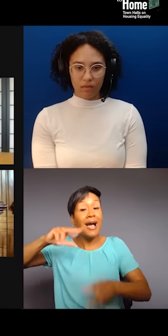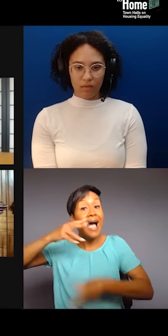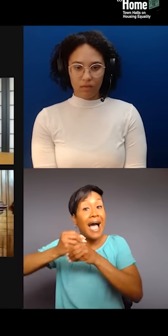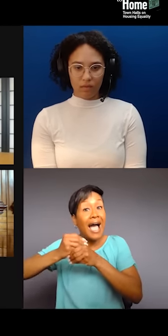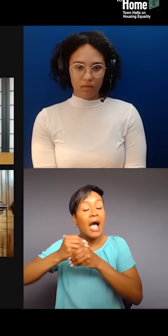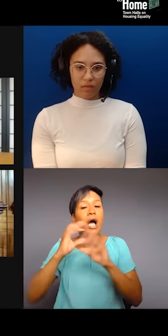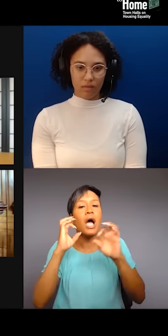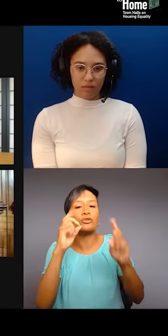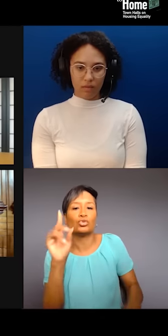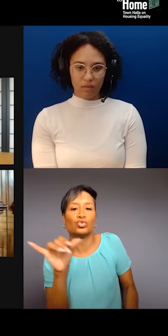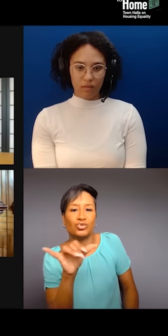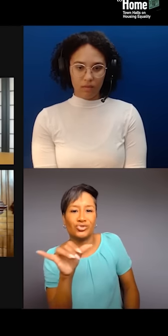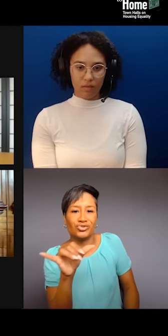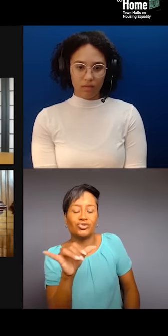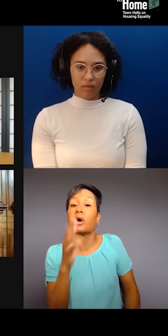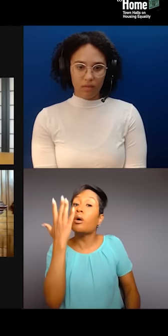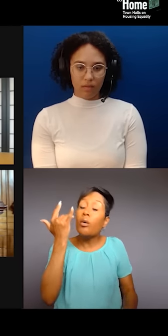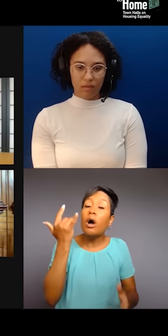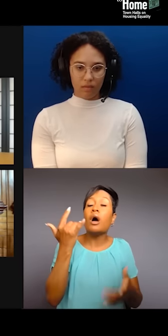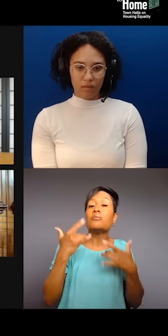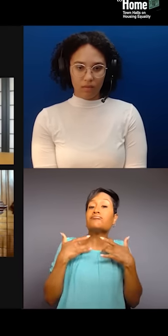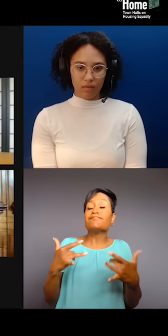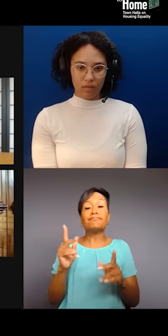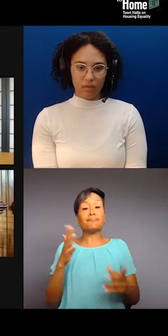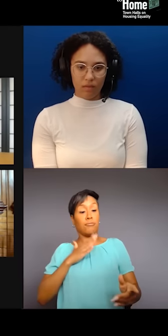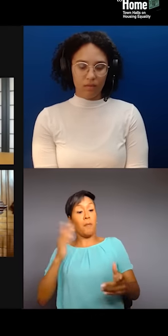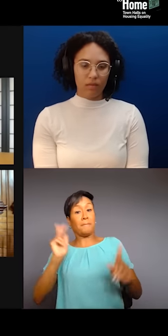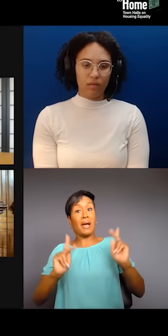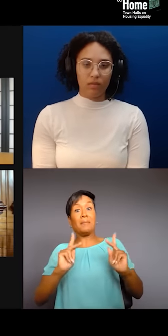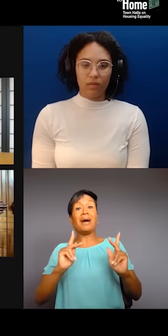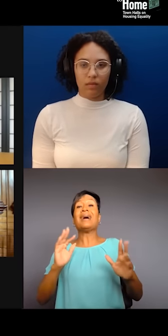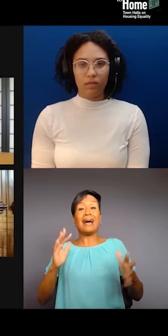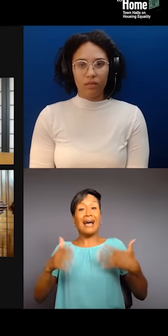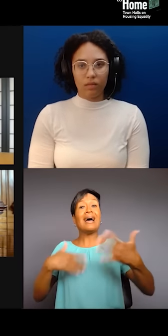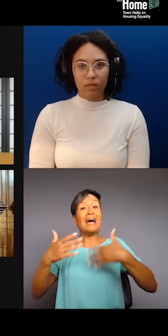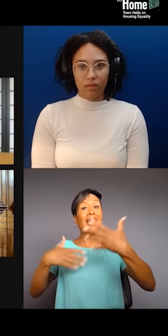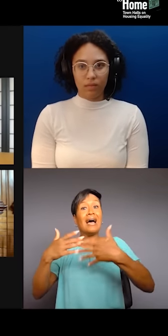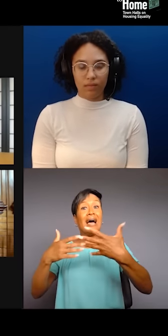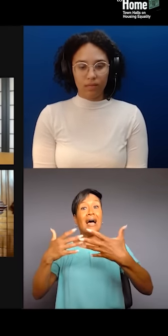Because most of the time, our people fall short of being activated because they don't know how,